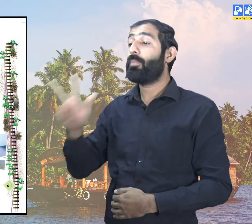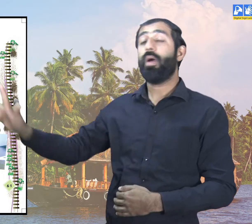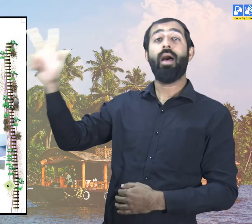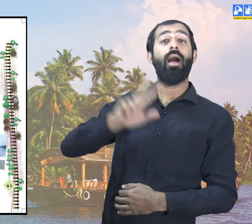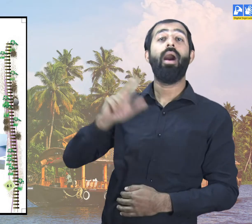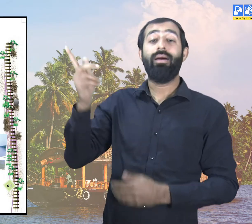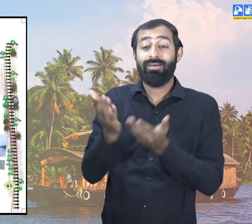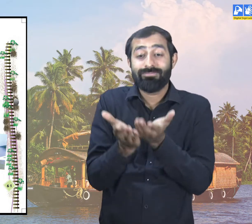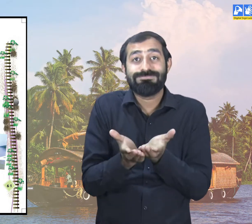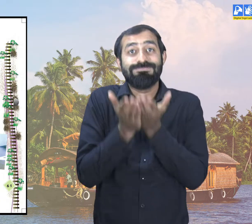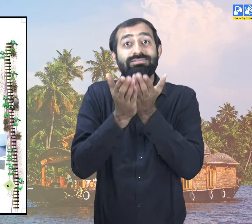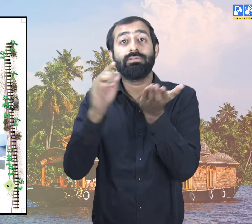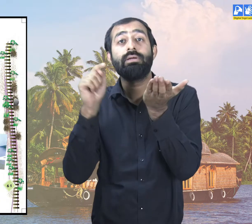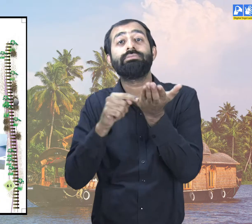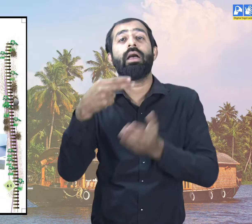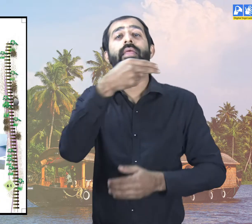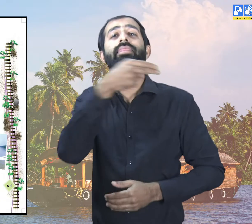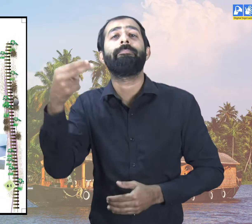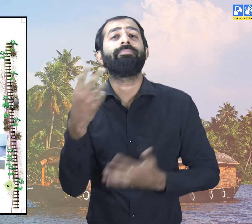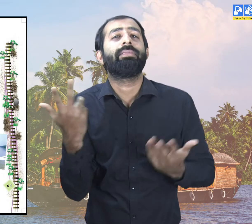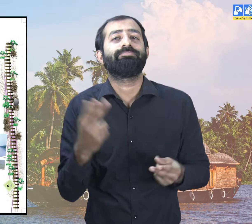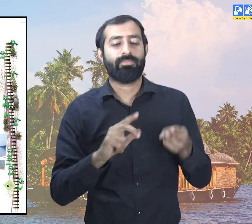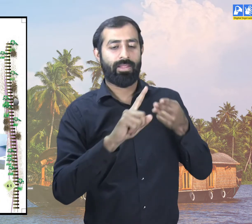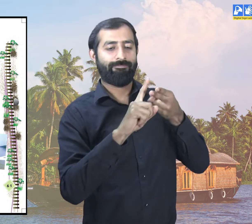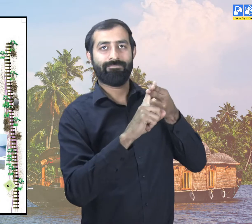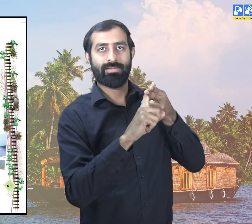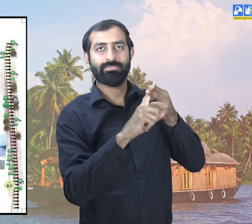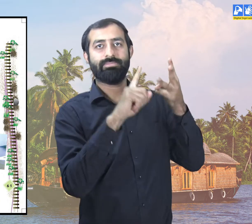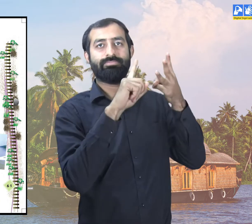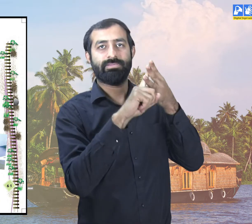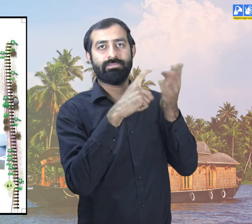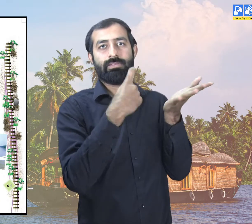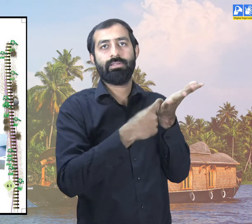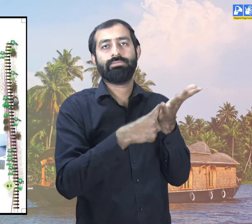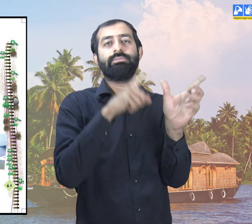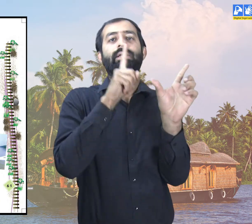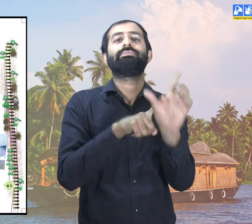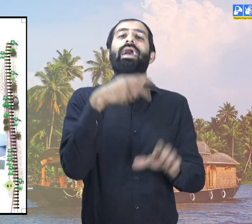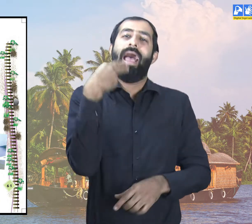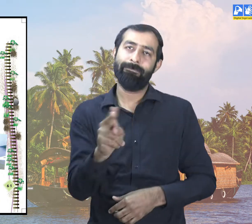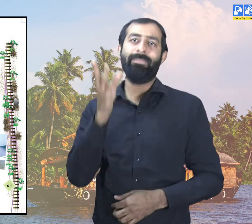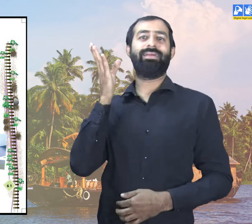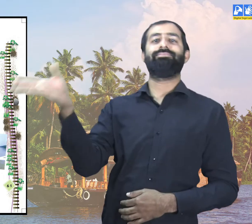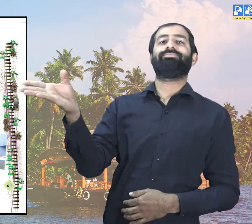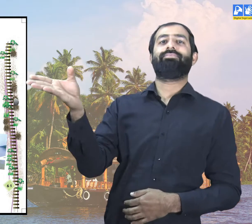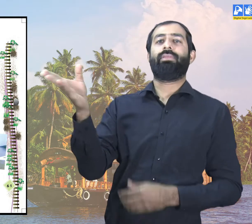Amma said, ''This is the ferry.''